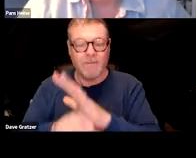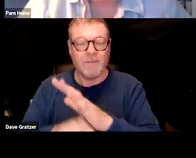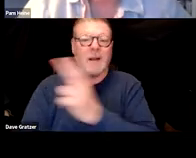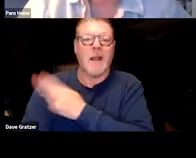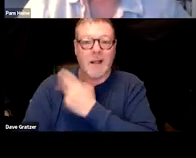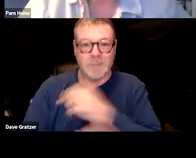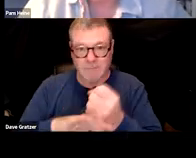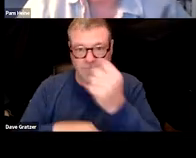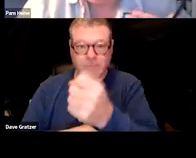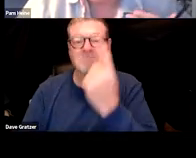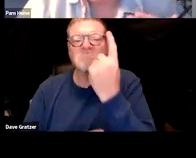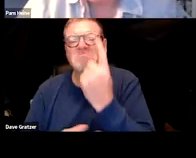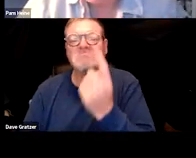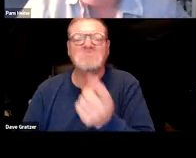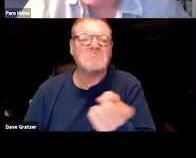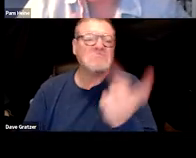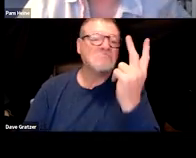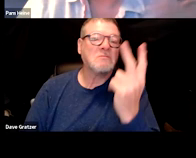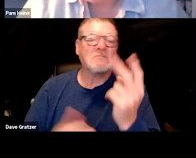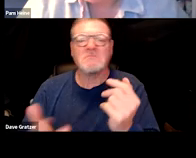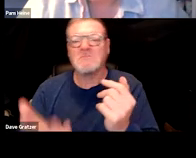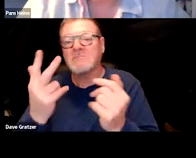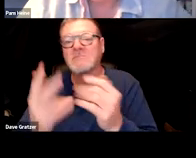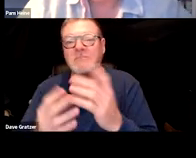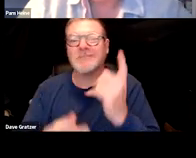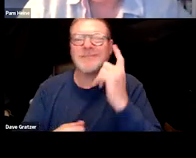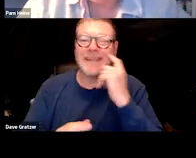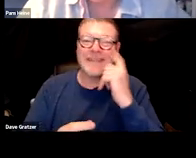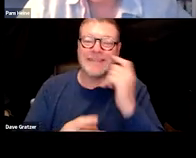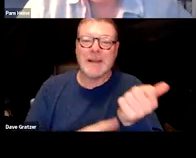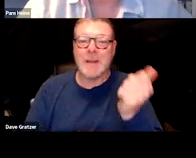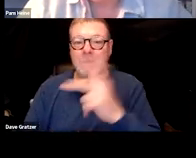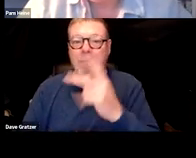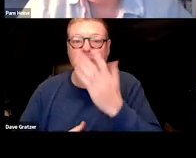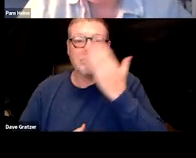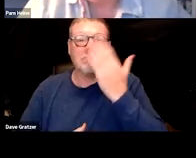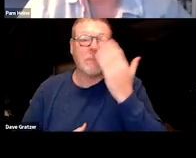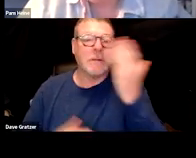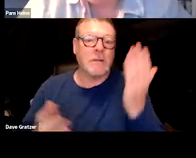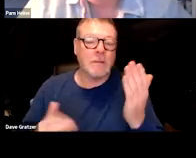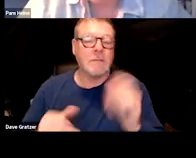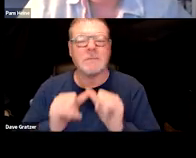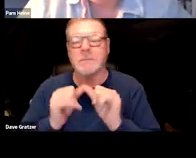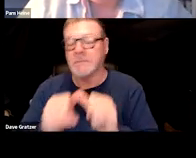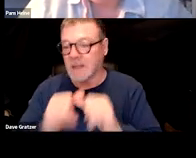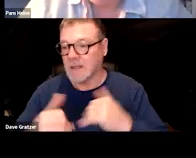One individual here, this person just regained some of their taste and smell. They're constantly tired, they have brain fog,